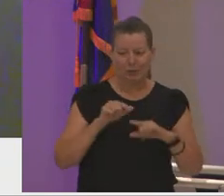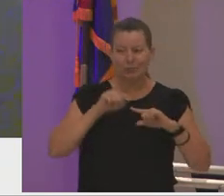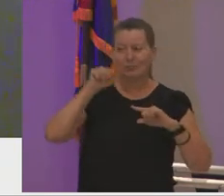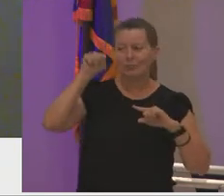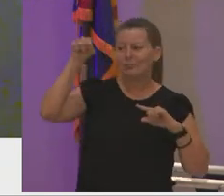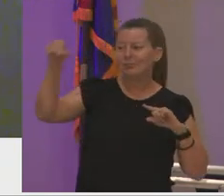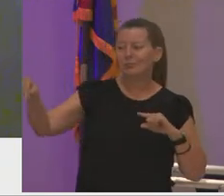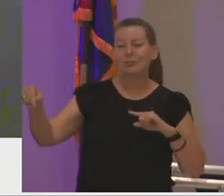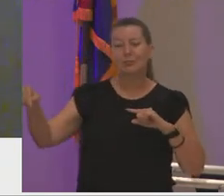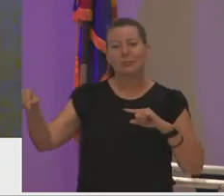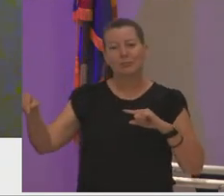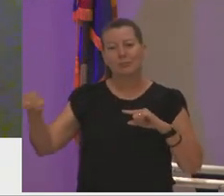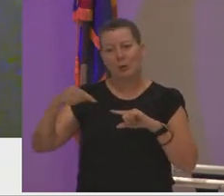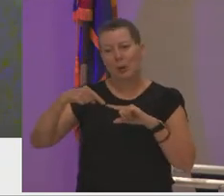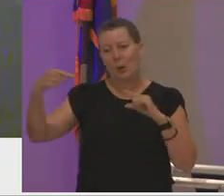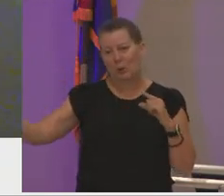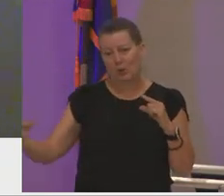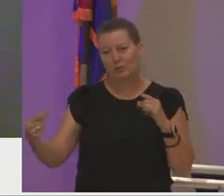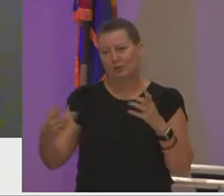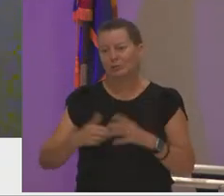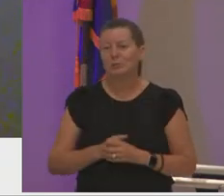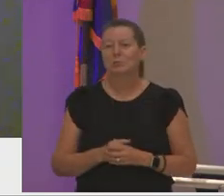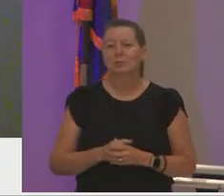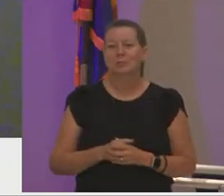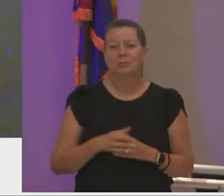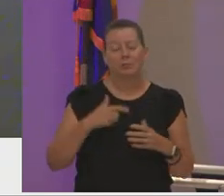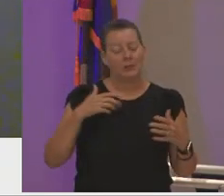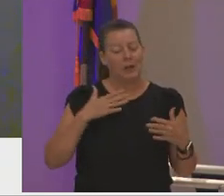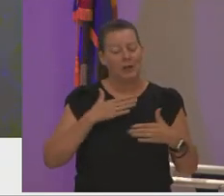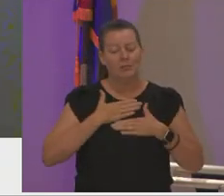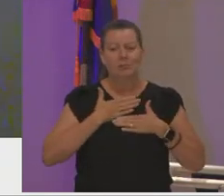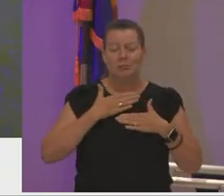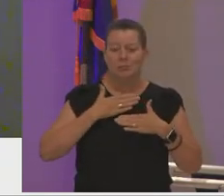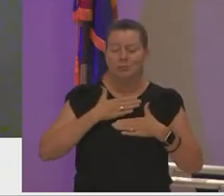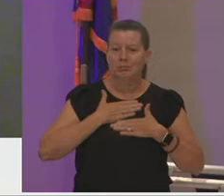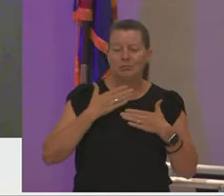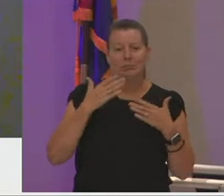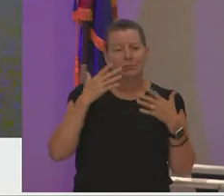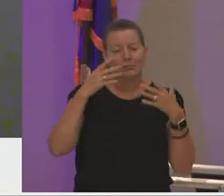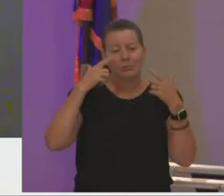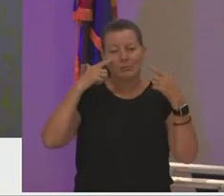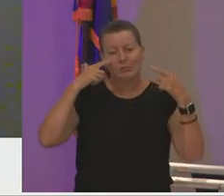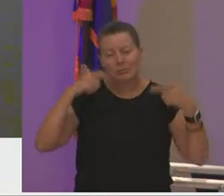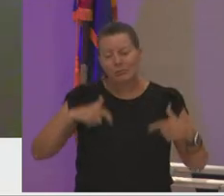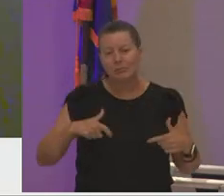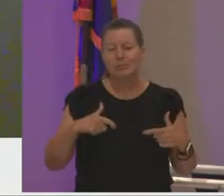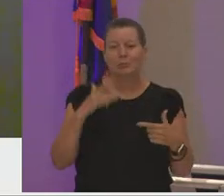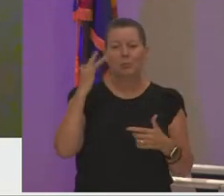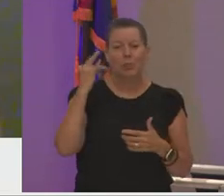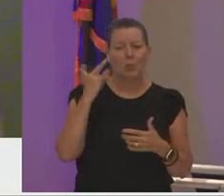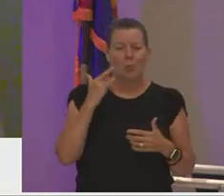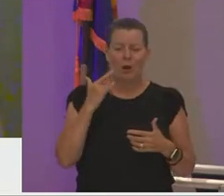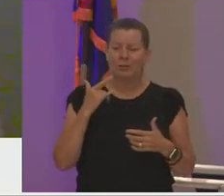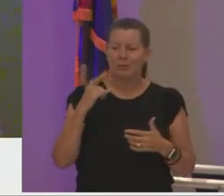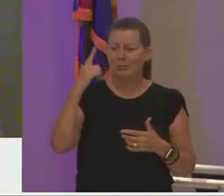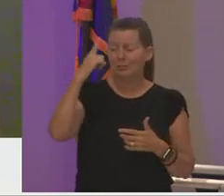it was overwhelming it made me cry tears of joy because i had made such a huge dream come true